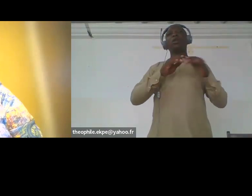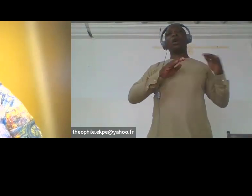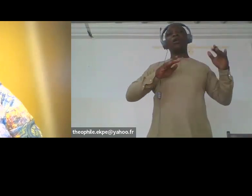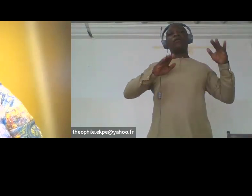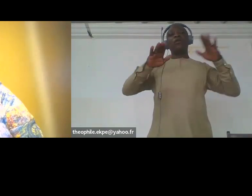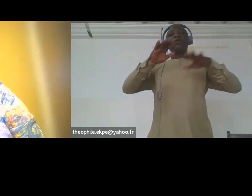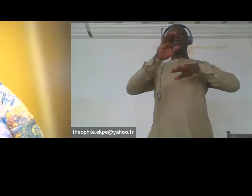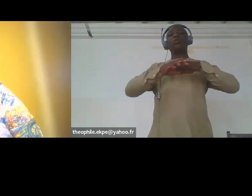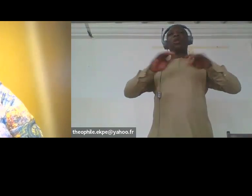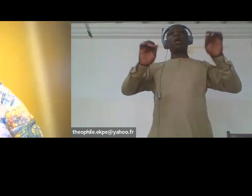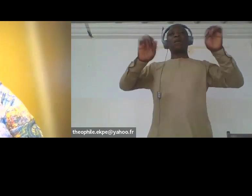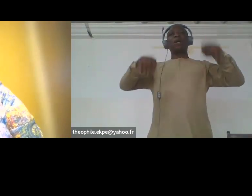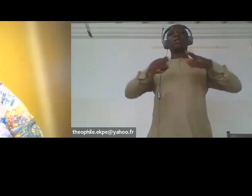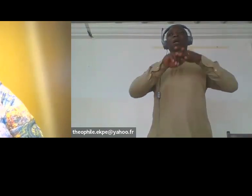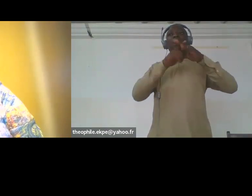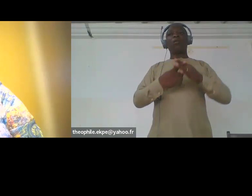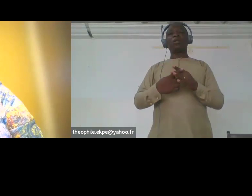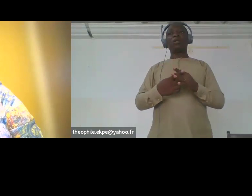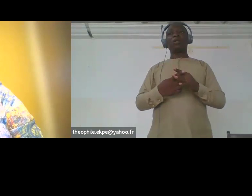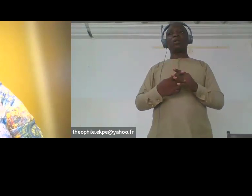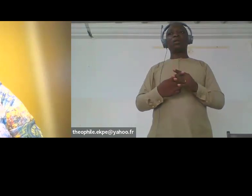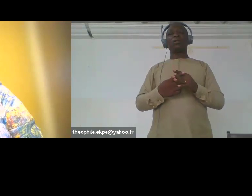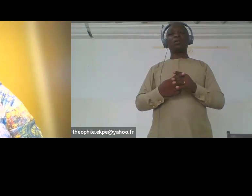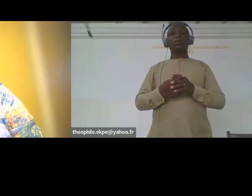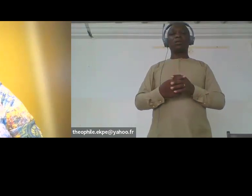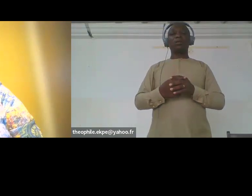trade. Often women are faced with their choice